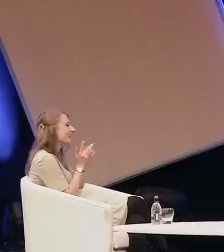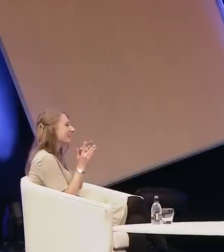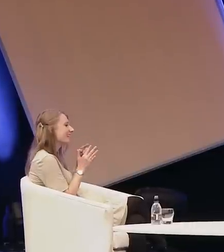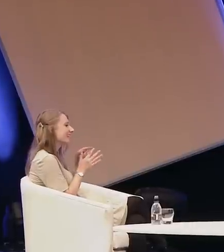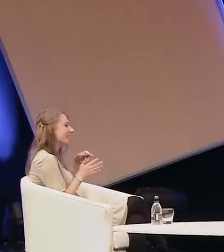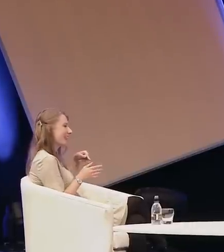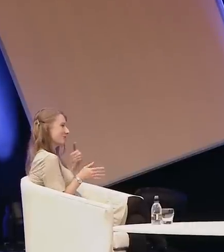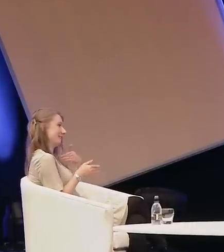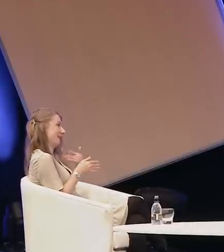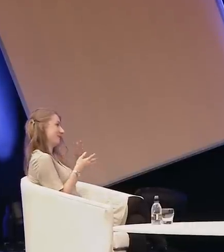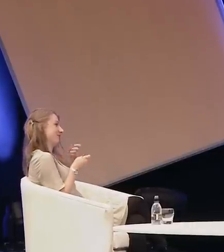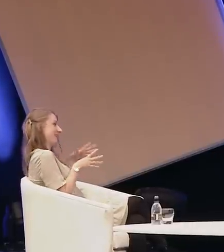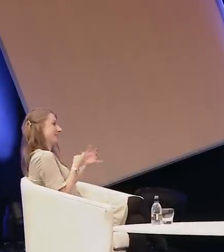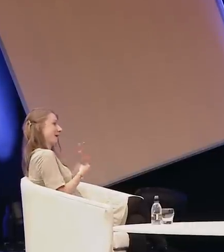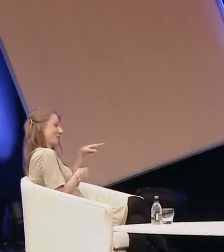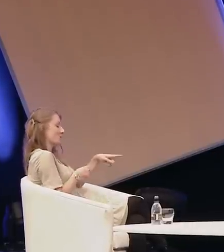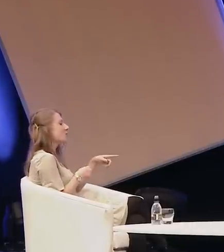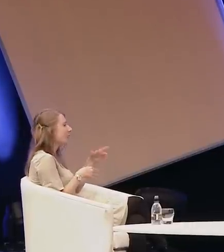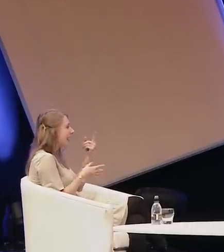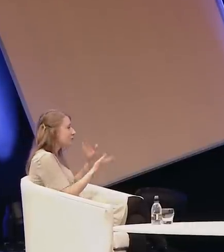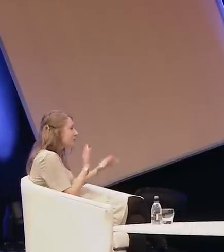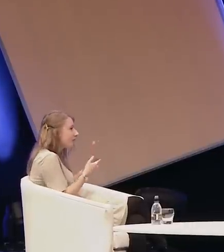inspired by you with the hearing aid, can you tell the audience about